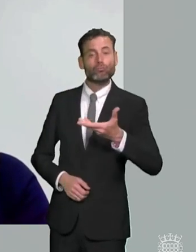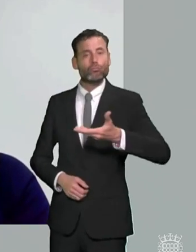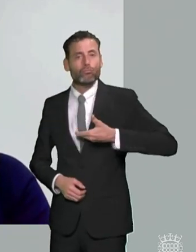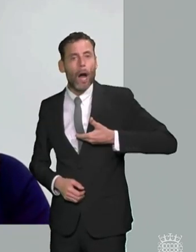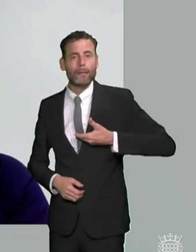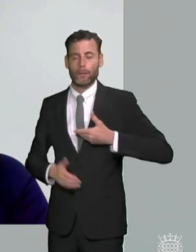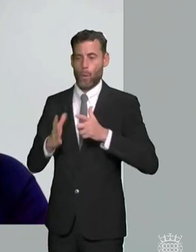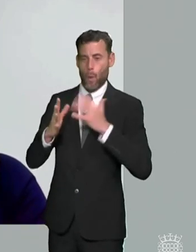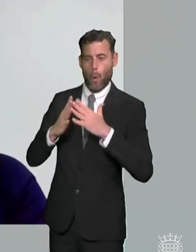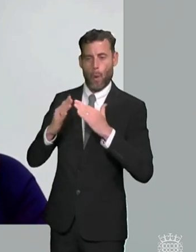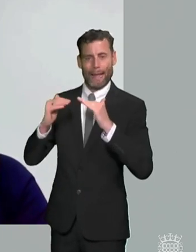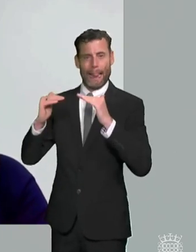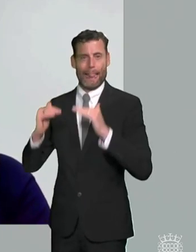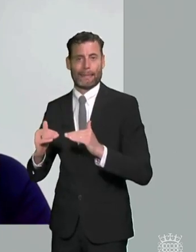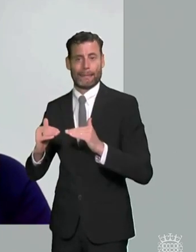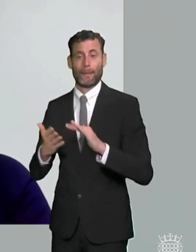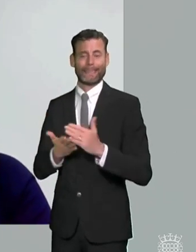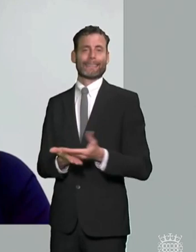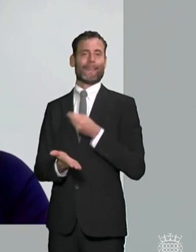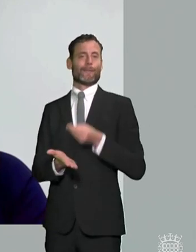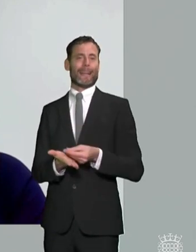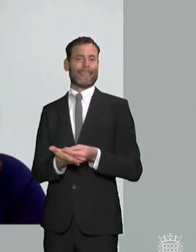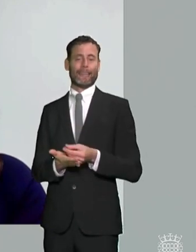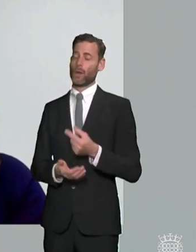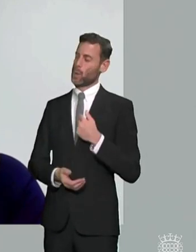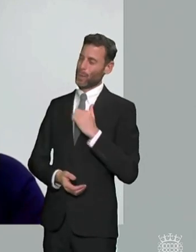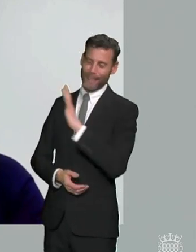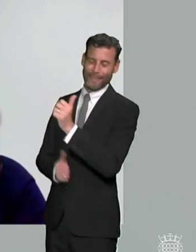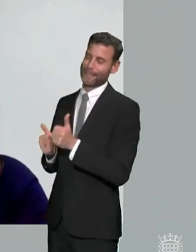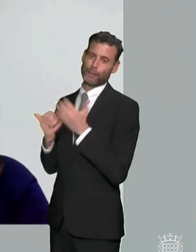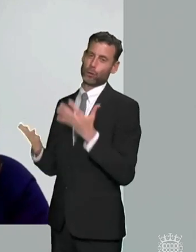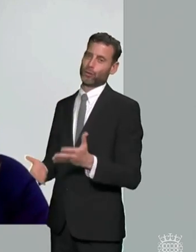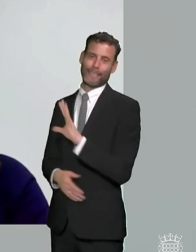undesirable position of coming out and saying we do not want to put this much money into supporting